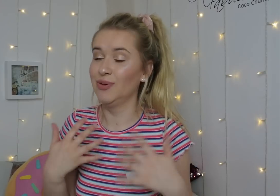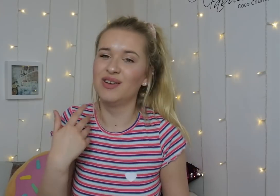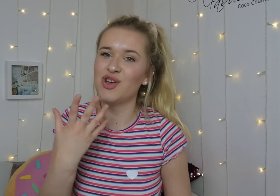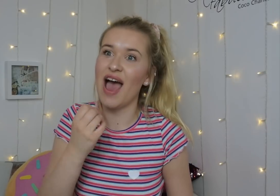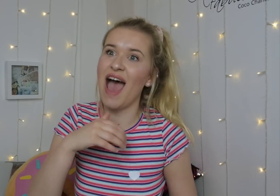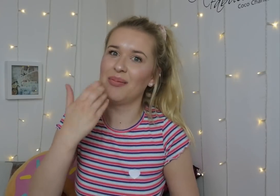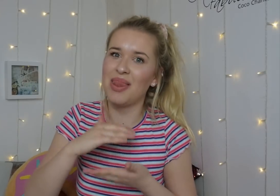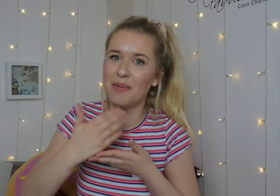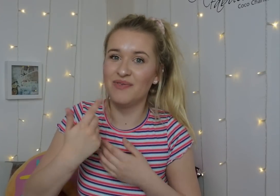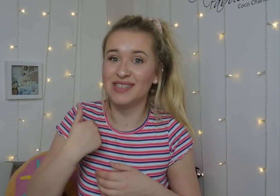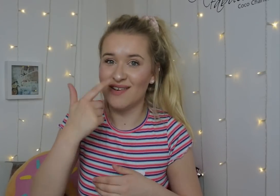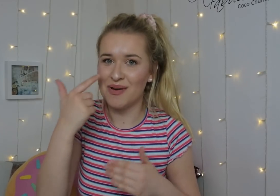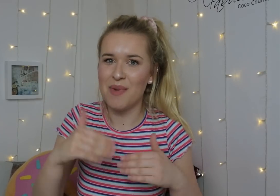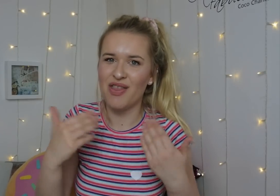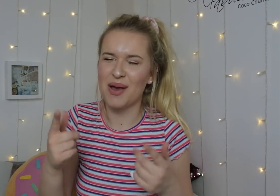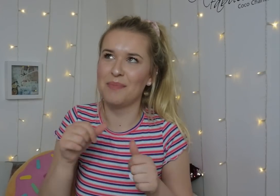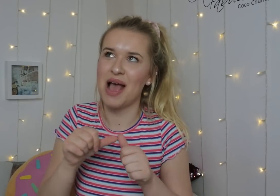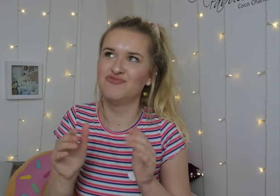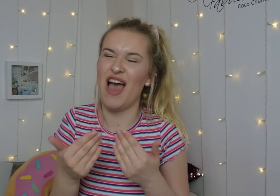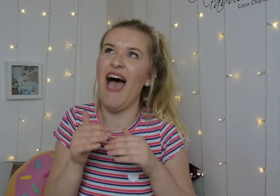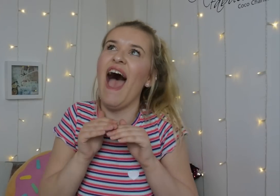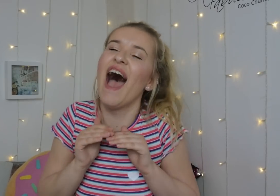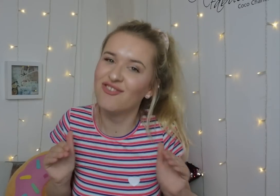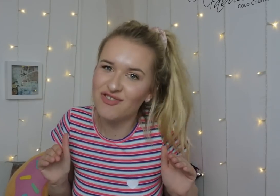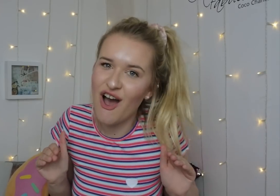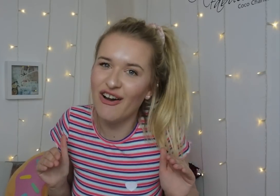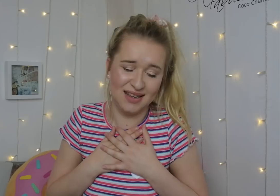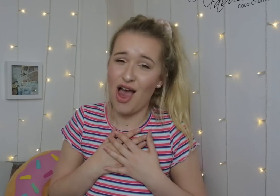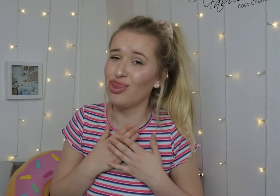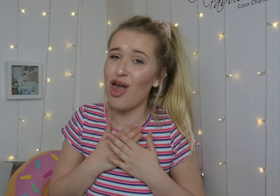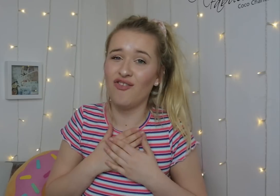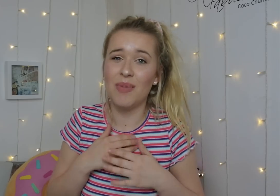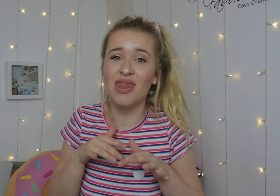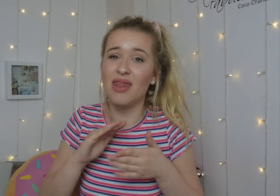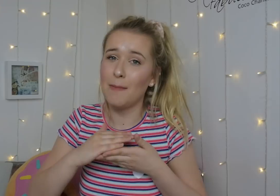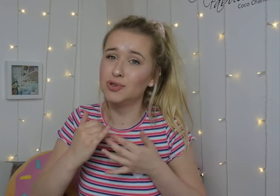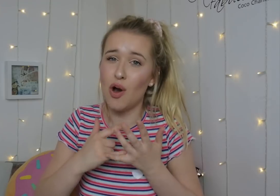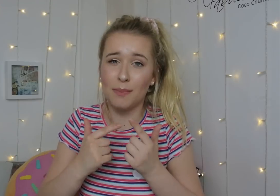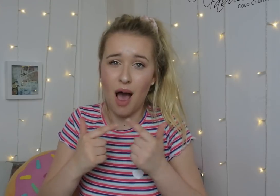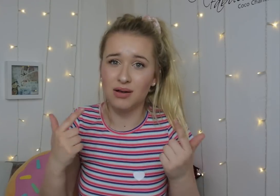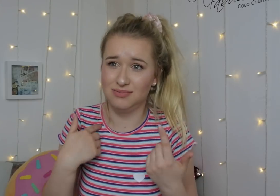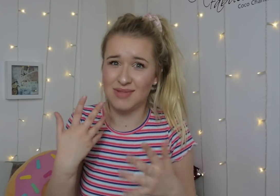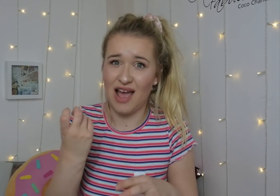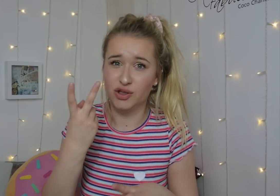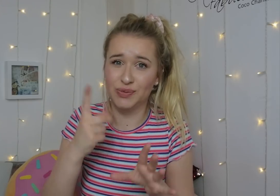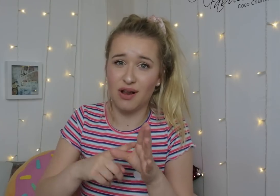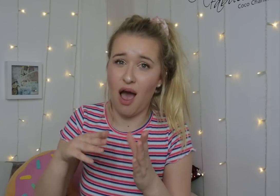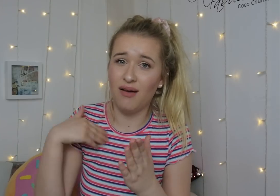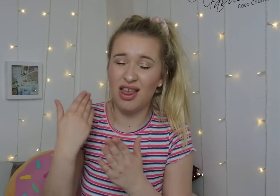I got it on my 17th birthday, it was the best present ever. I just love my laptop, I've been having it for 2 years